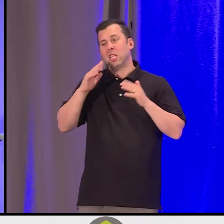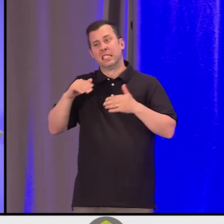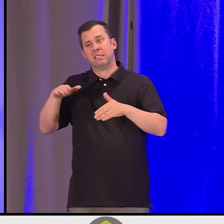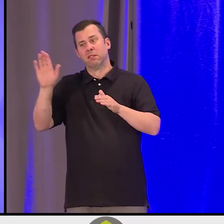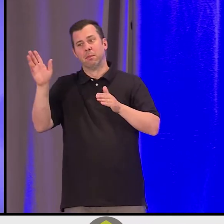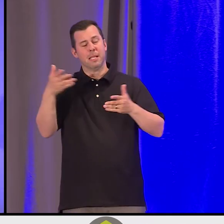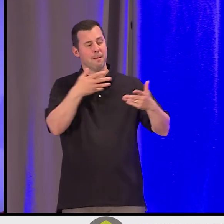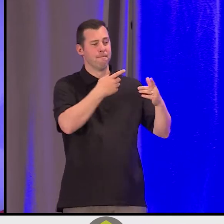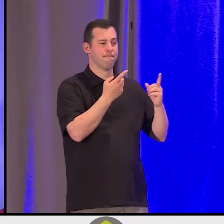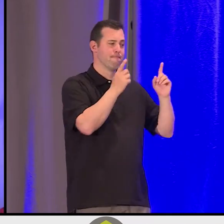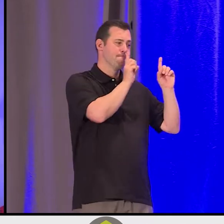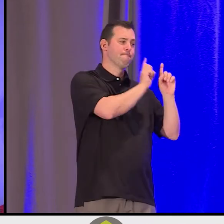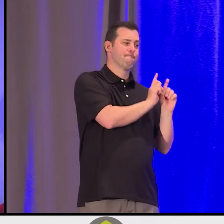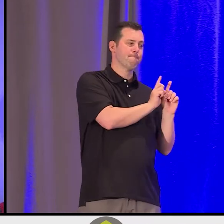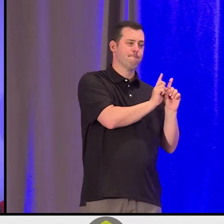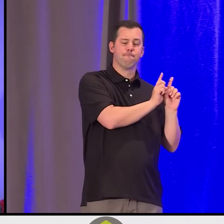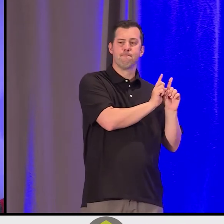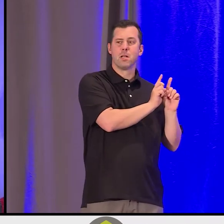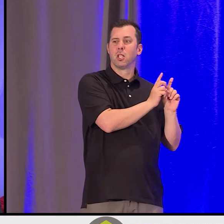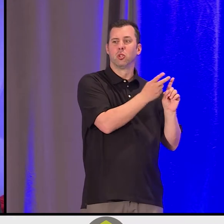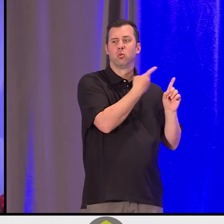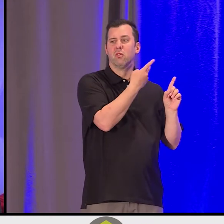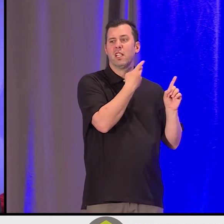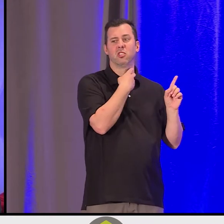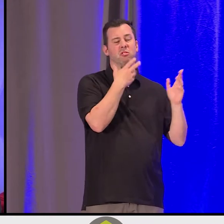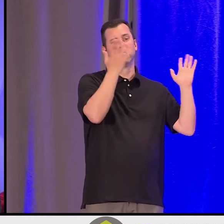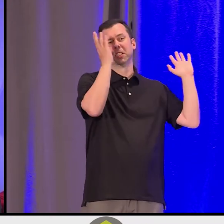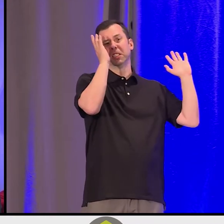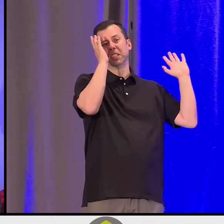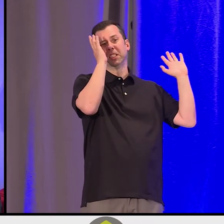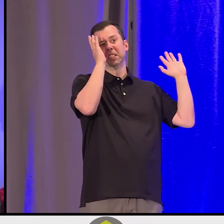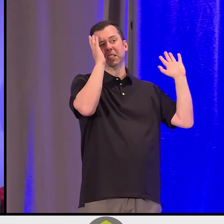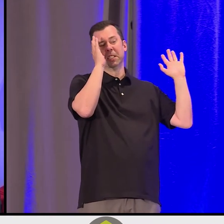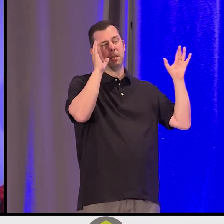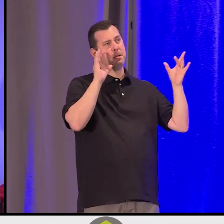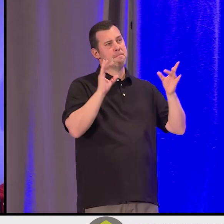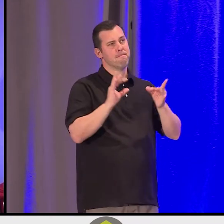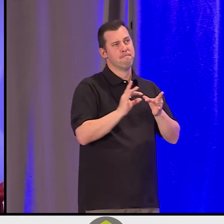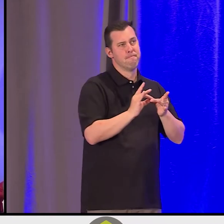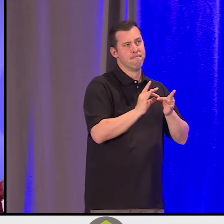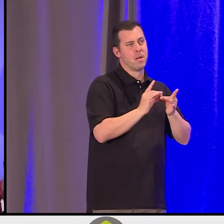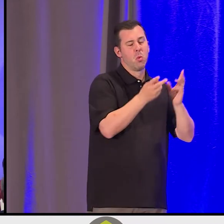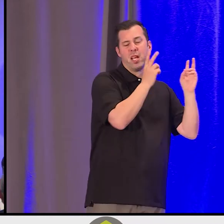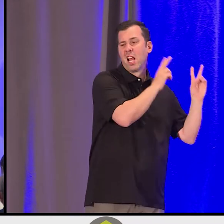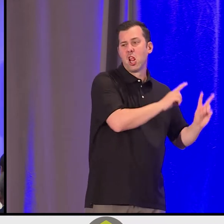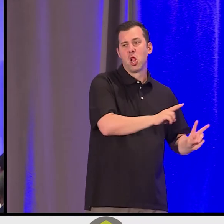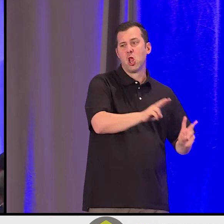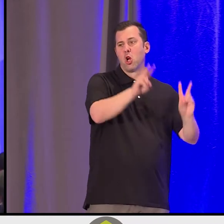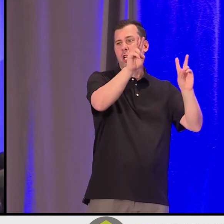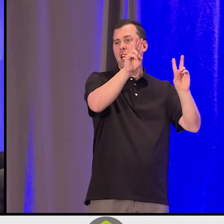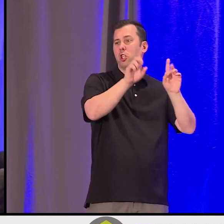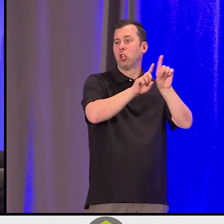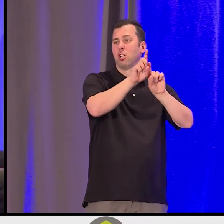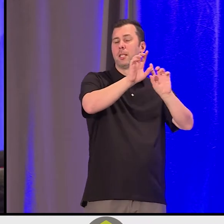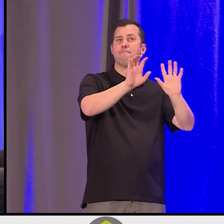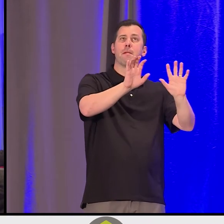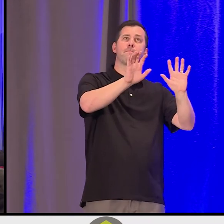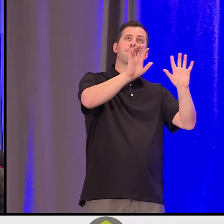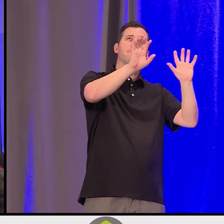And we rolled over and we just looked up at the stars. We looked up at the stars because we had -- I had run out of runway.